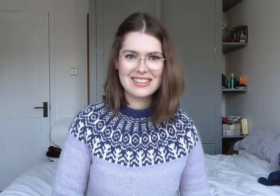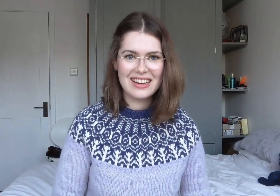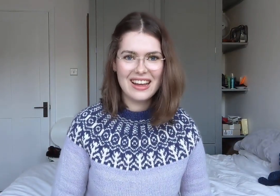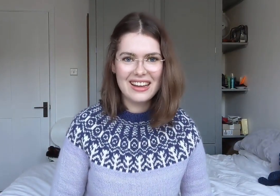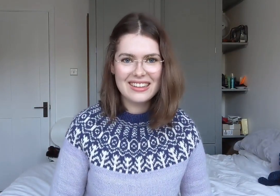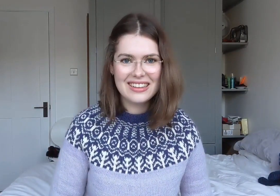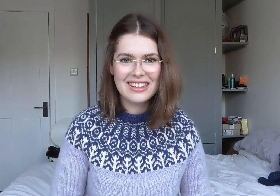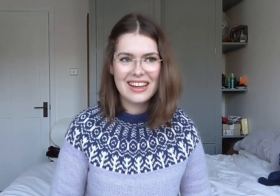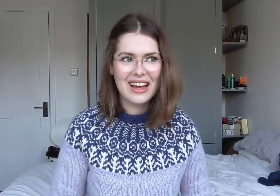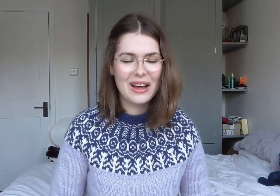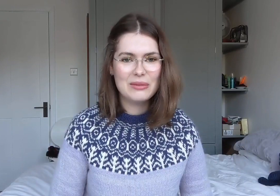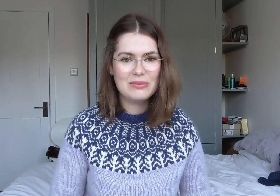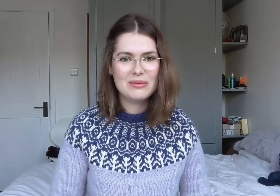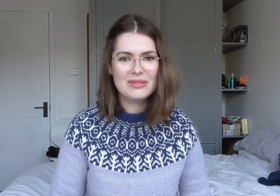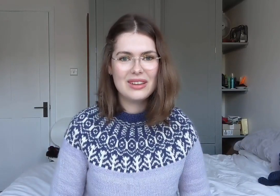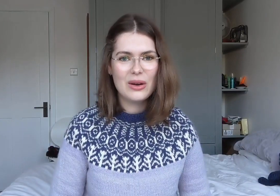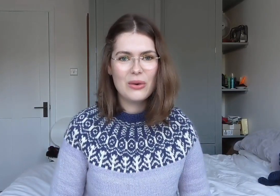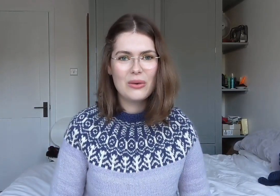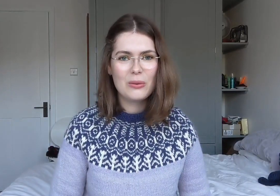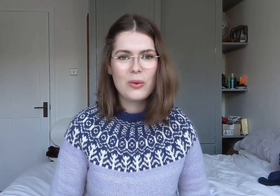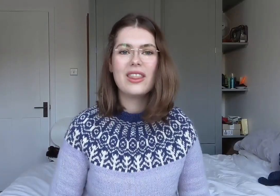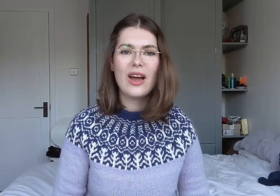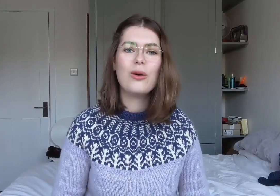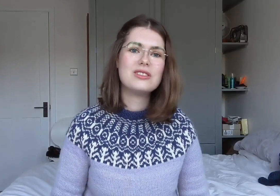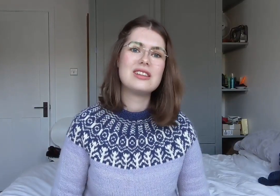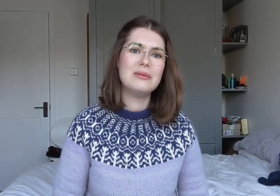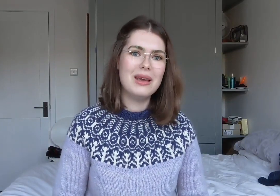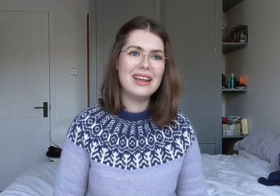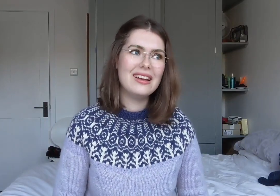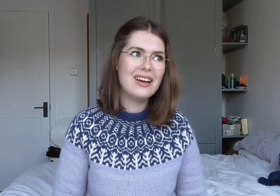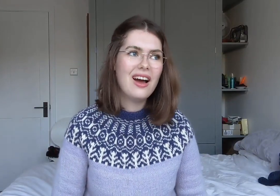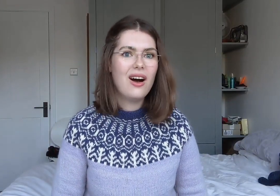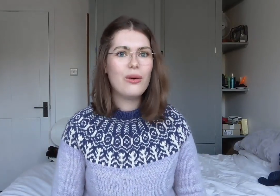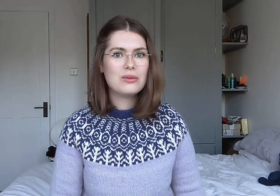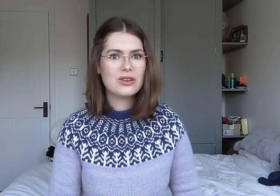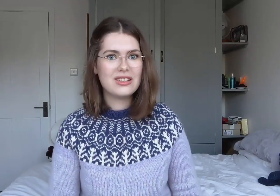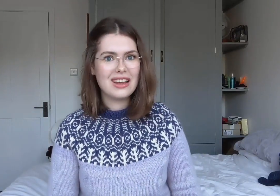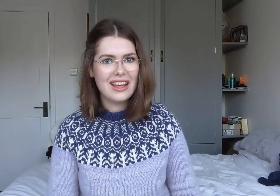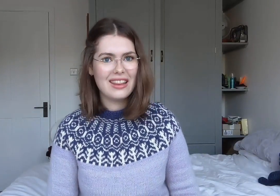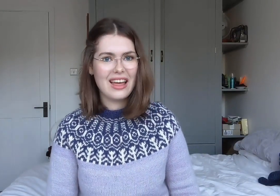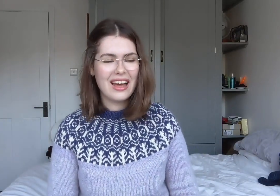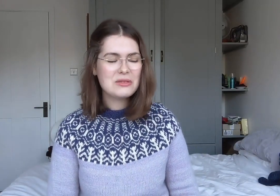when they obviously mean I'm sorry to hear that.